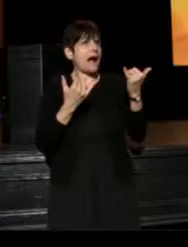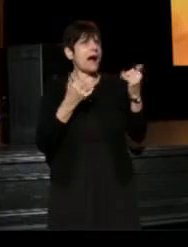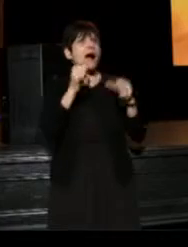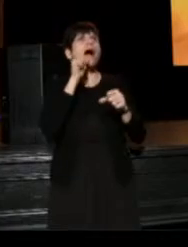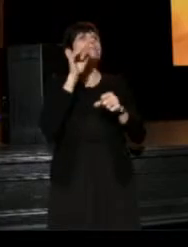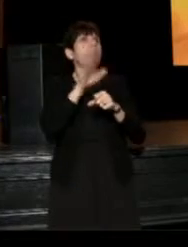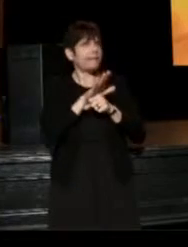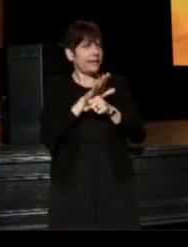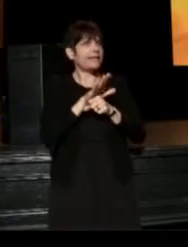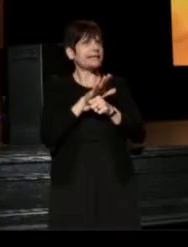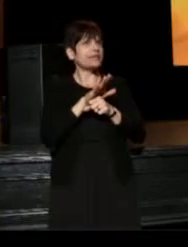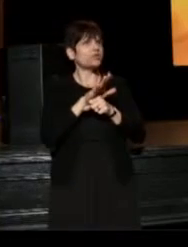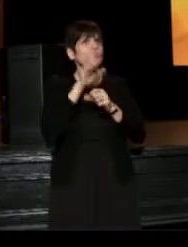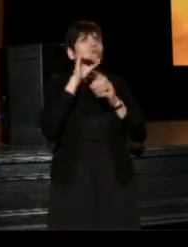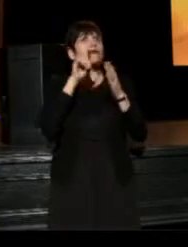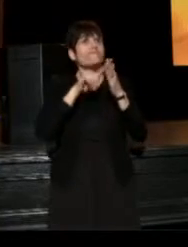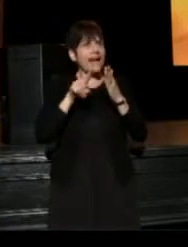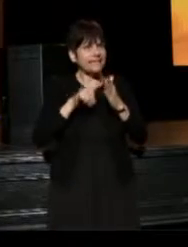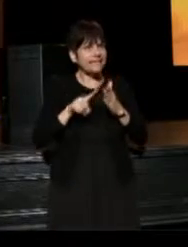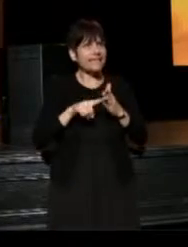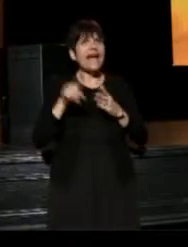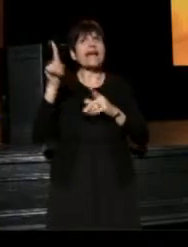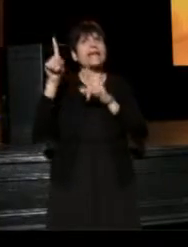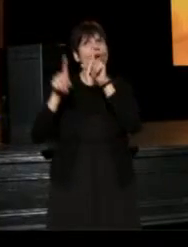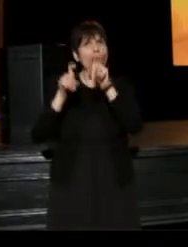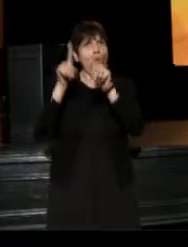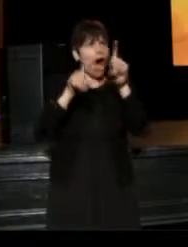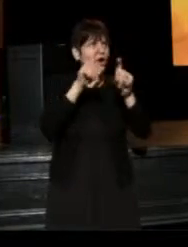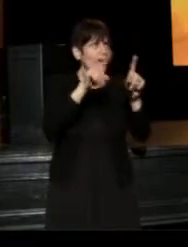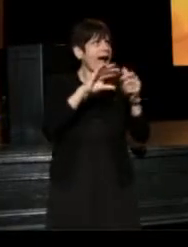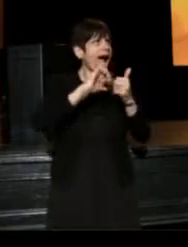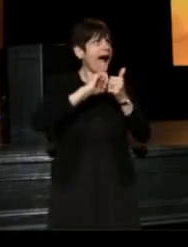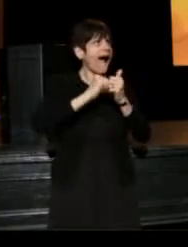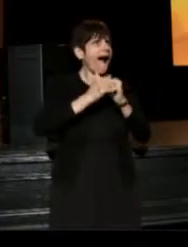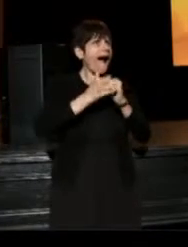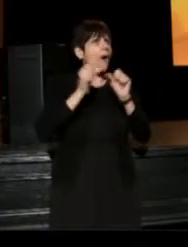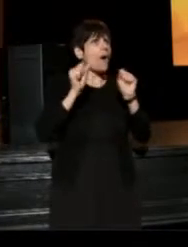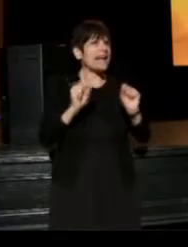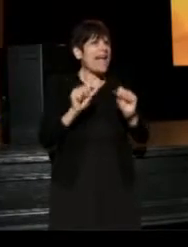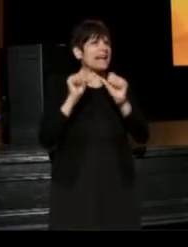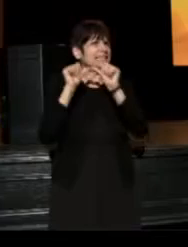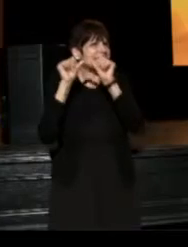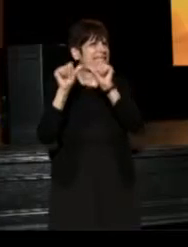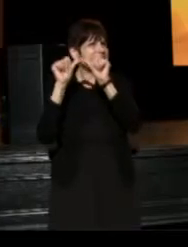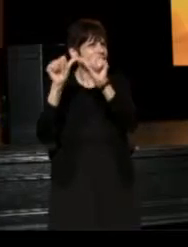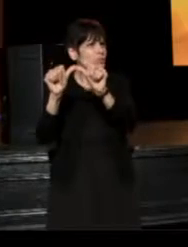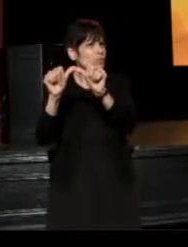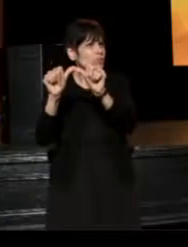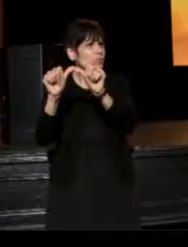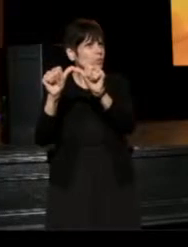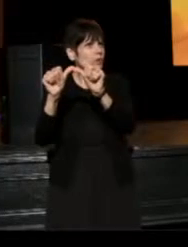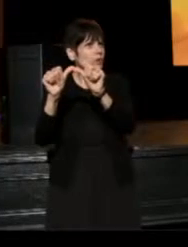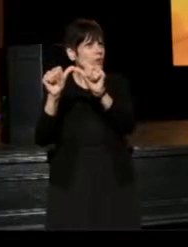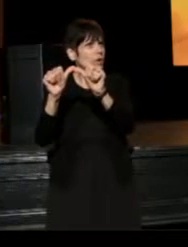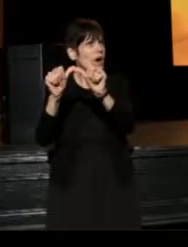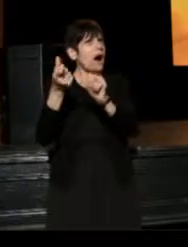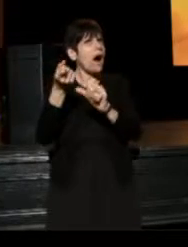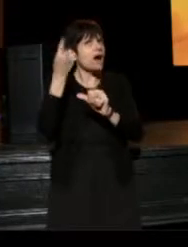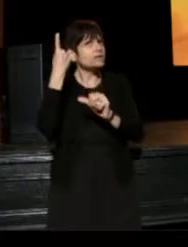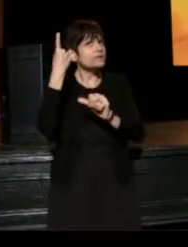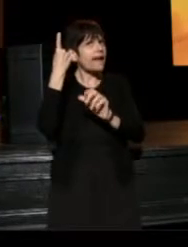to investigating and acquiring how I can continue to understand